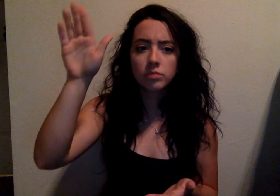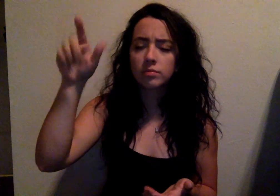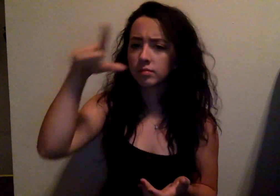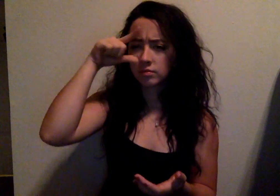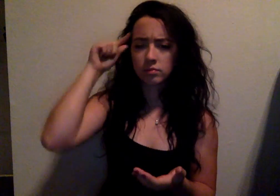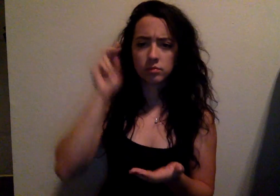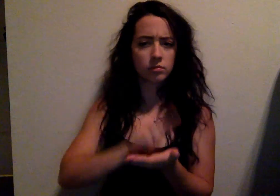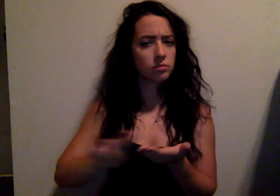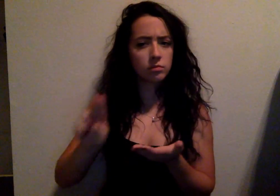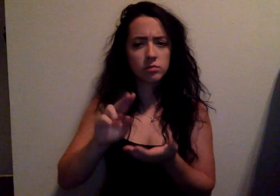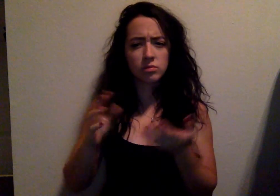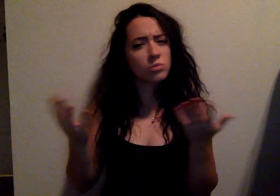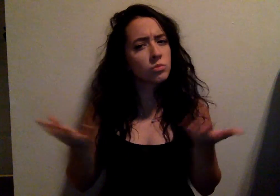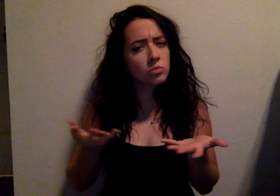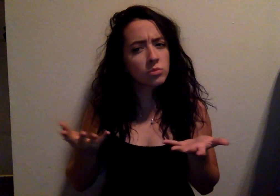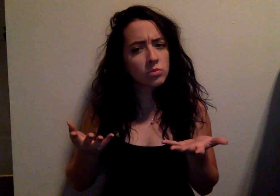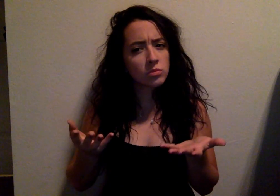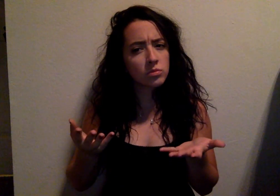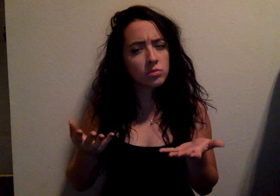What's Gallaudet University?